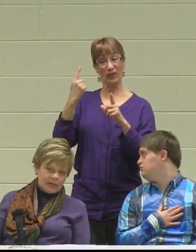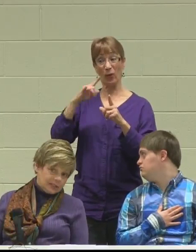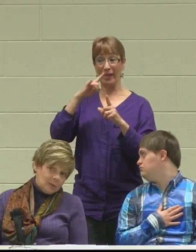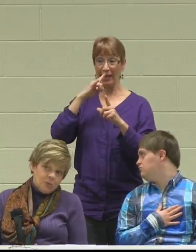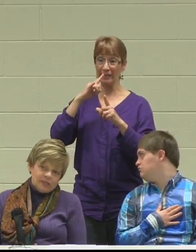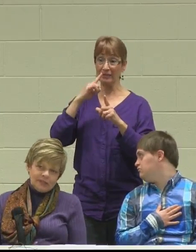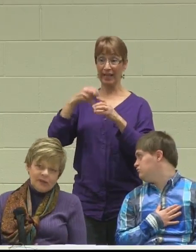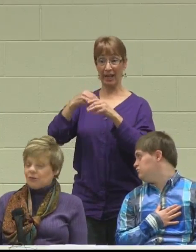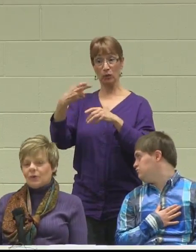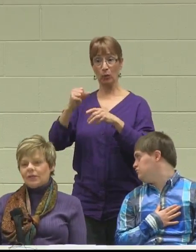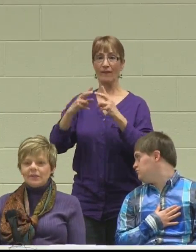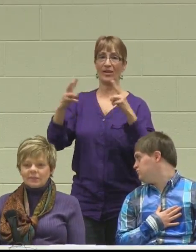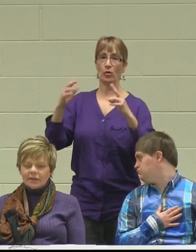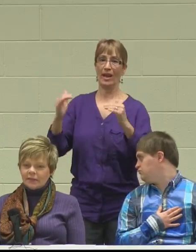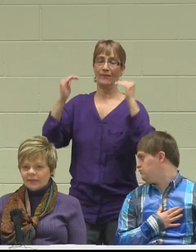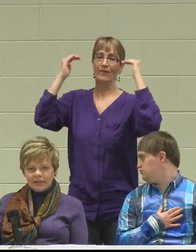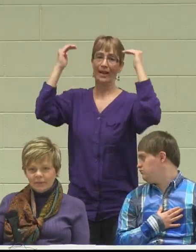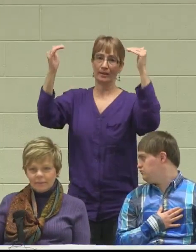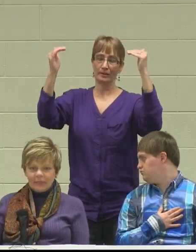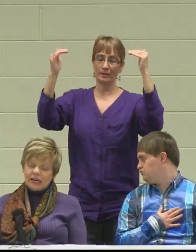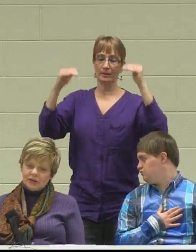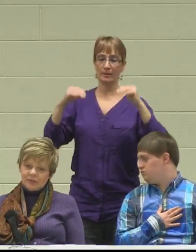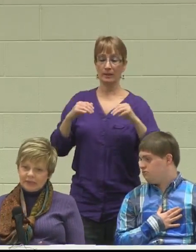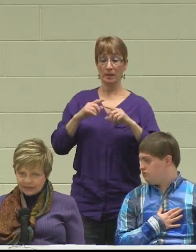At some point along the way they decided to intermix